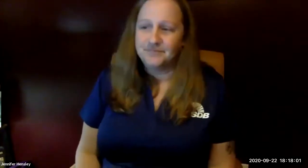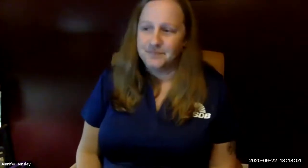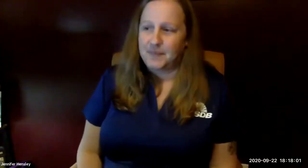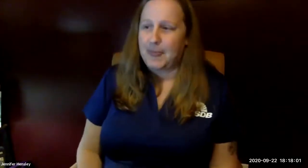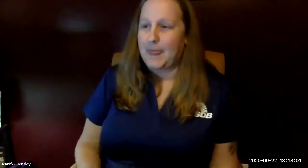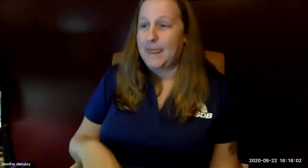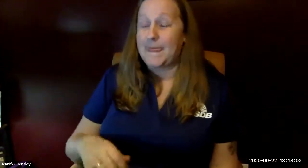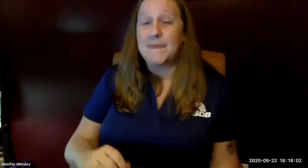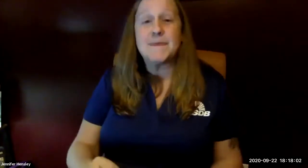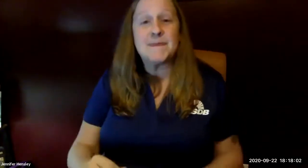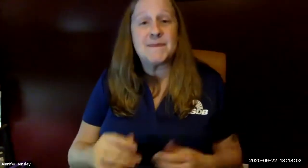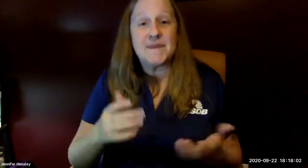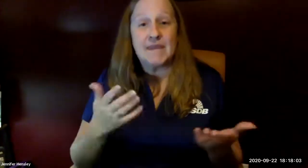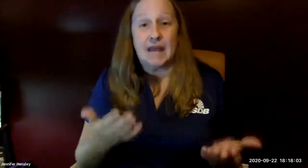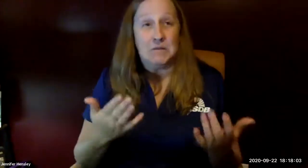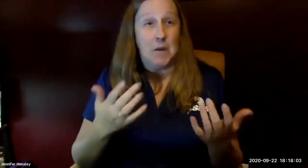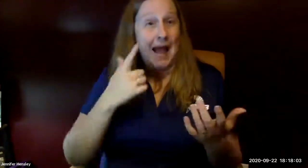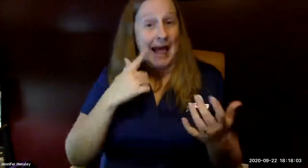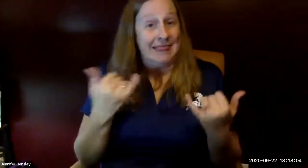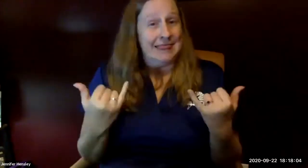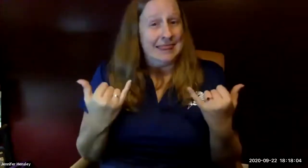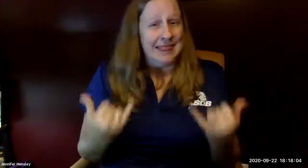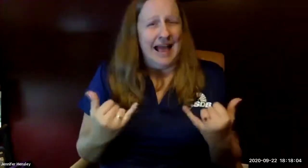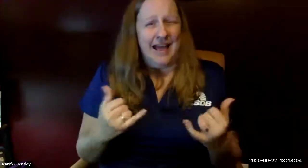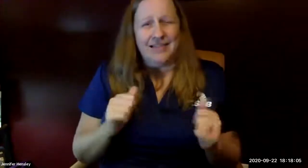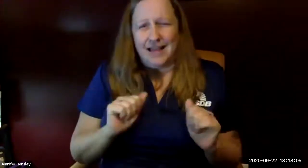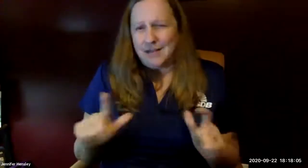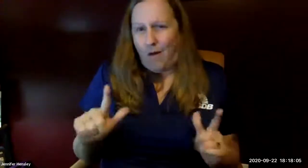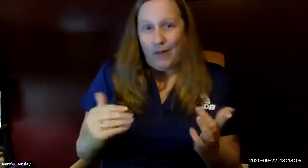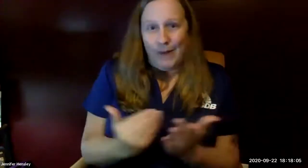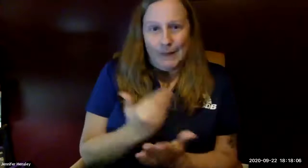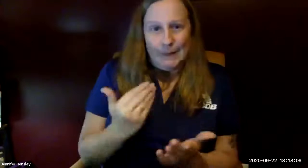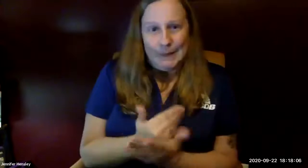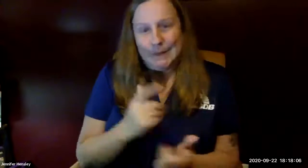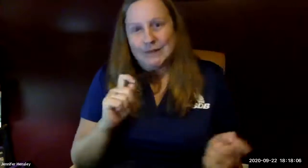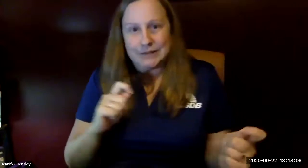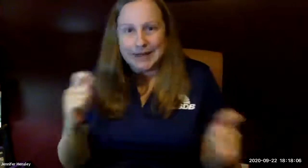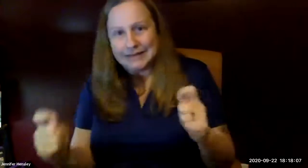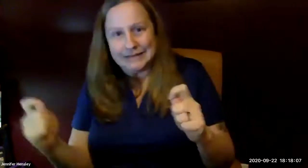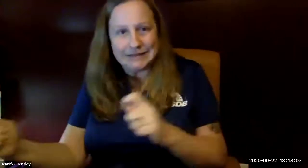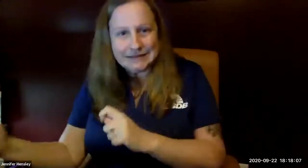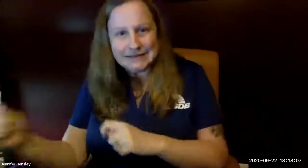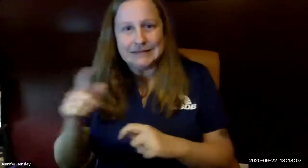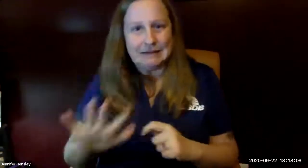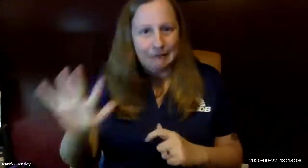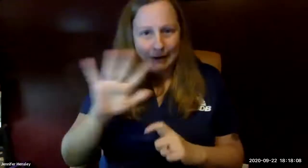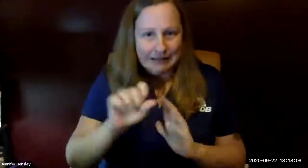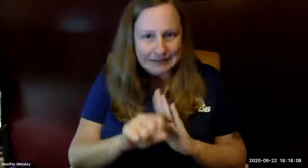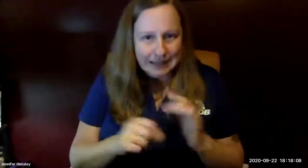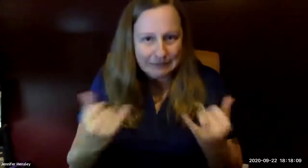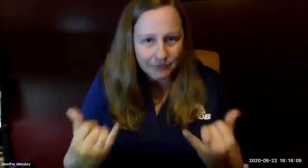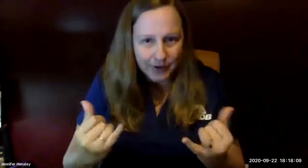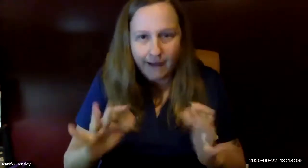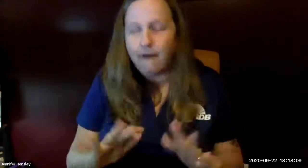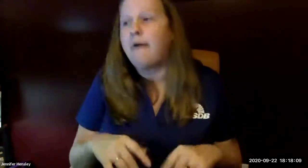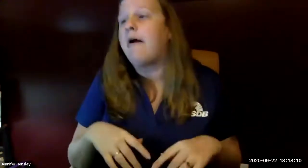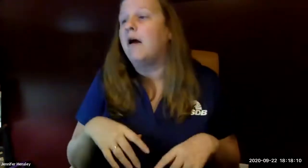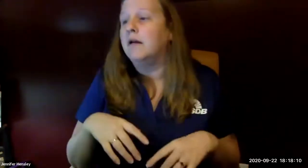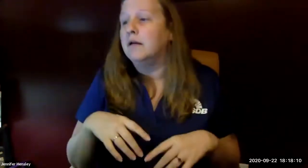community if you knew him from the past